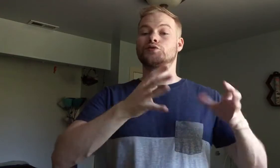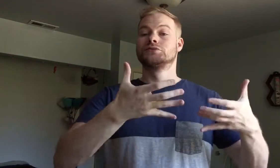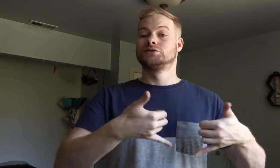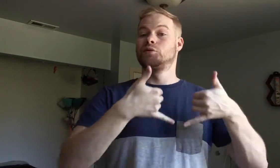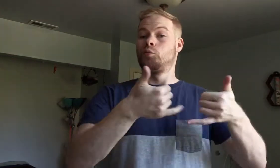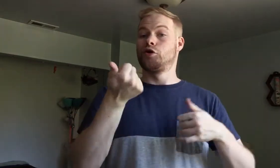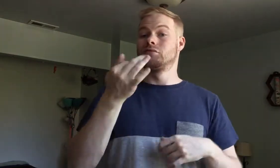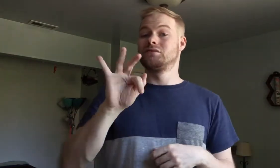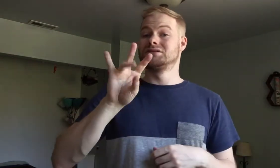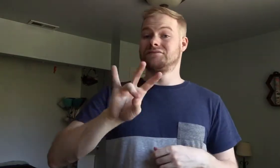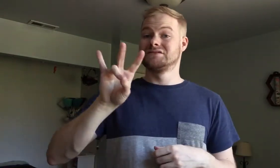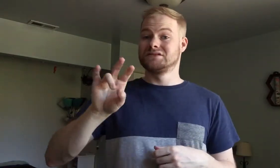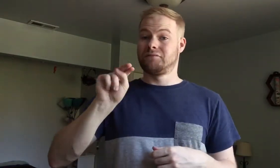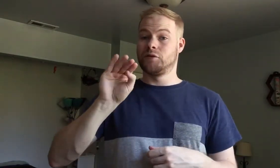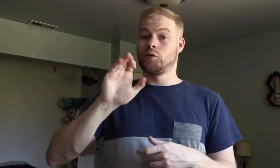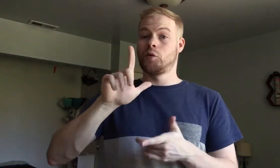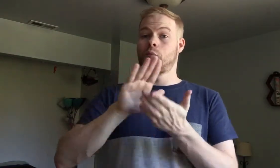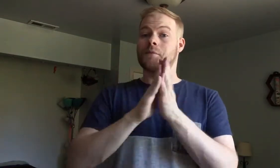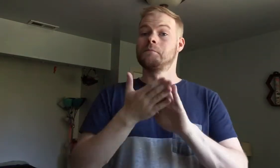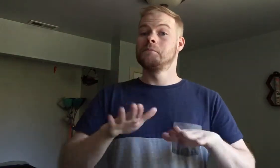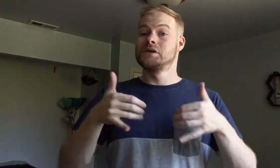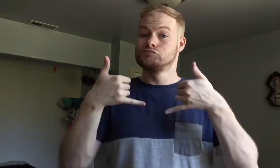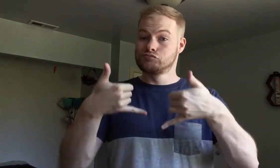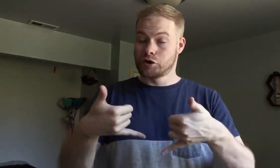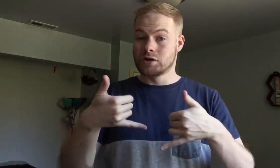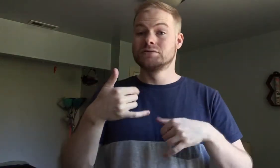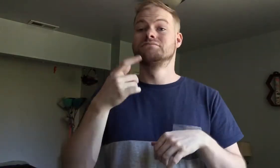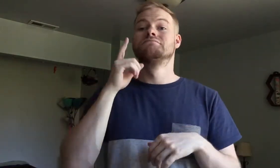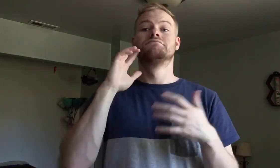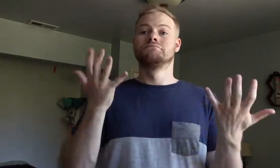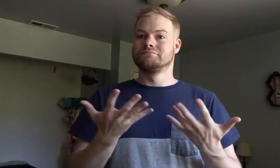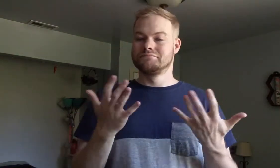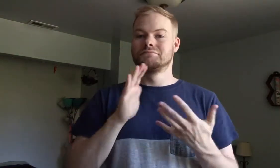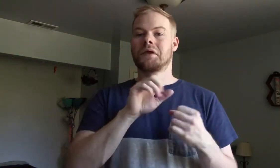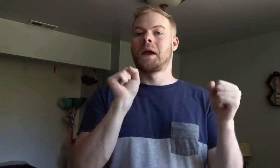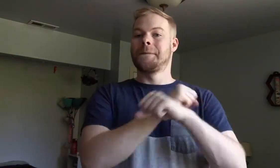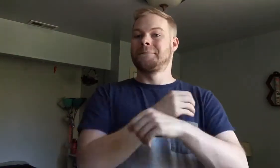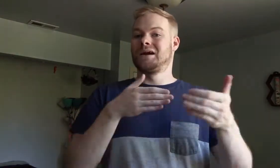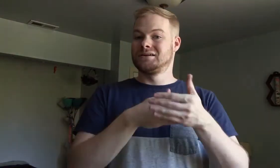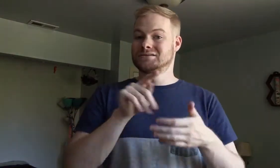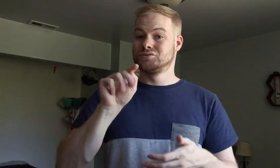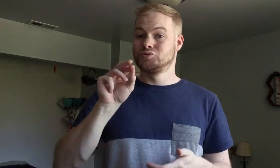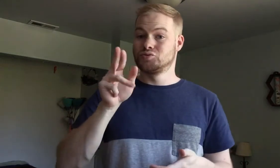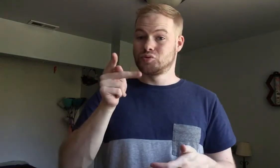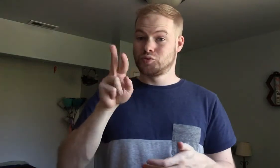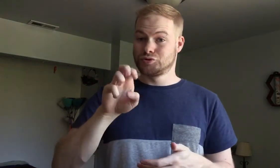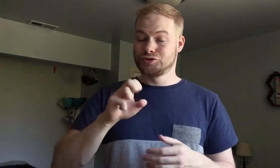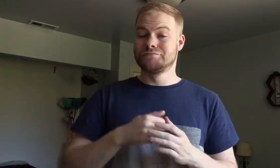The organization was awarded the 1977 Nobel Peace Prize for its "campaign against torture,"